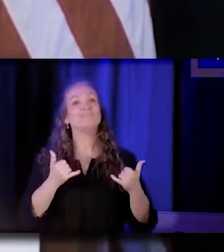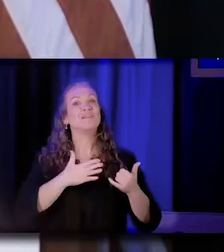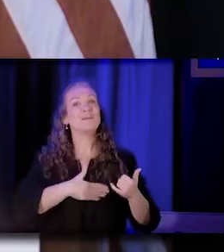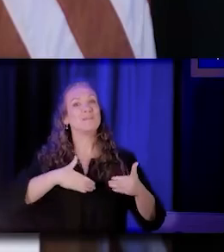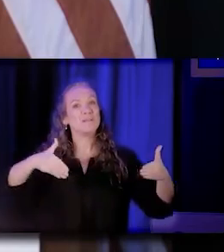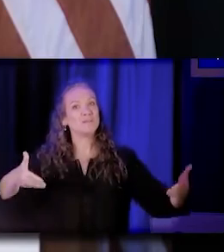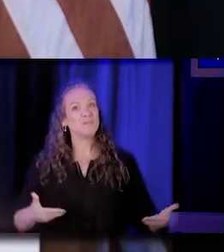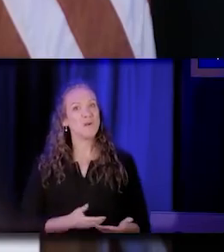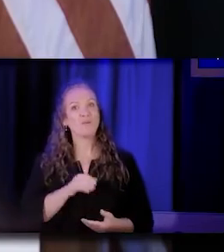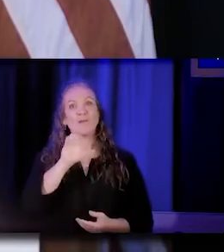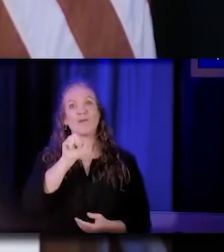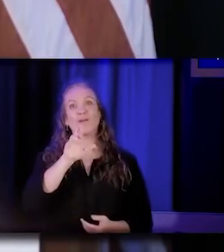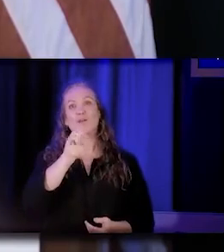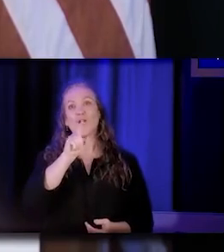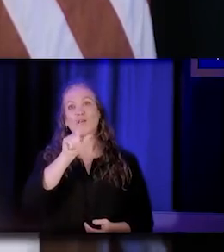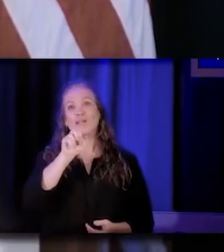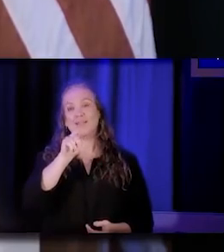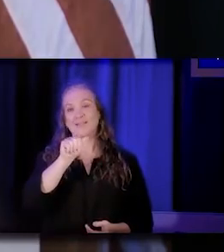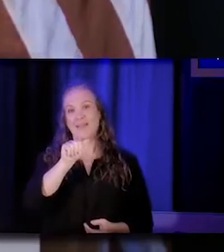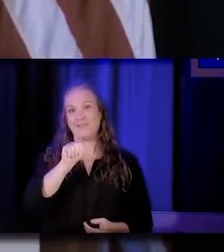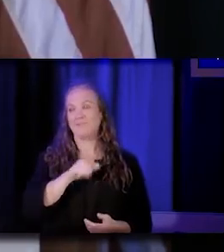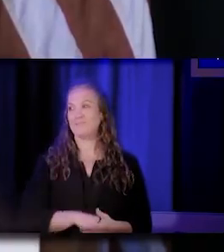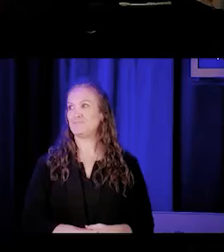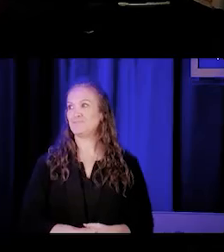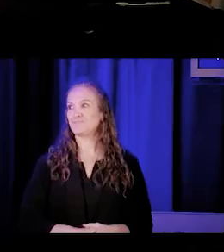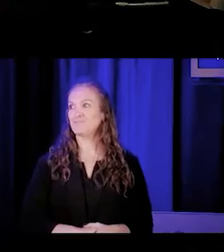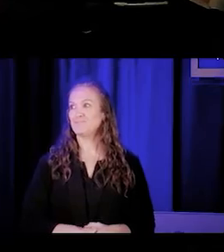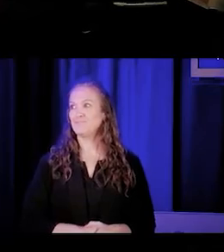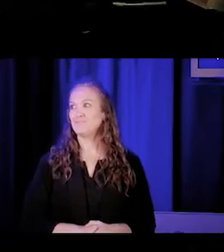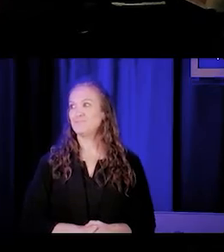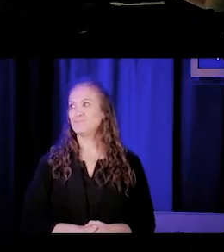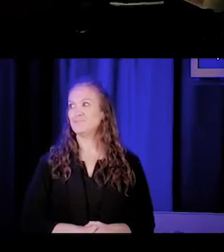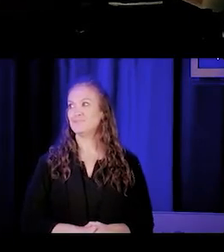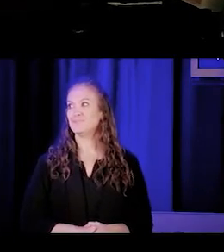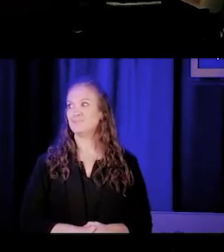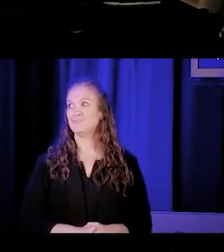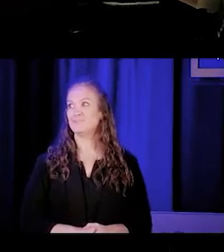to the platform, thank you. (audience applauding)